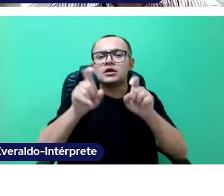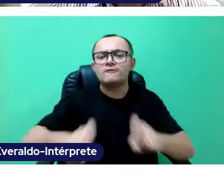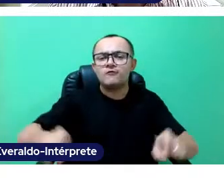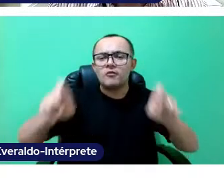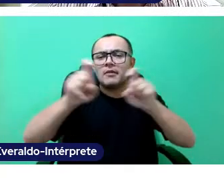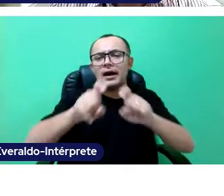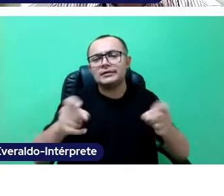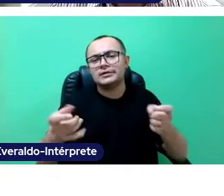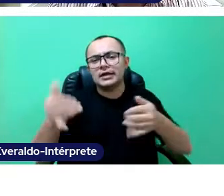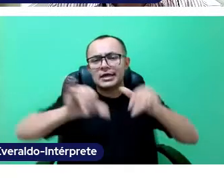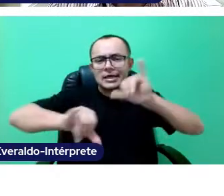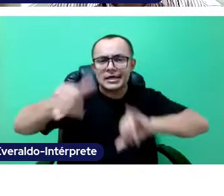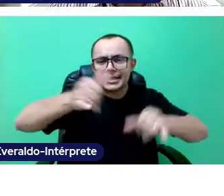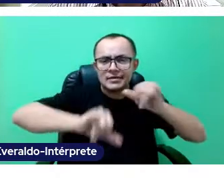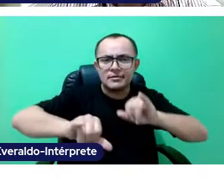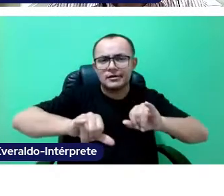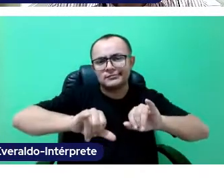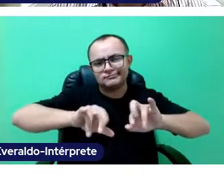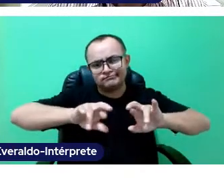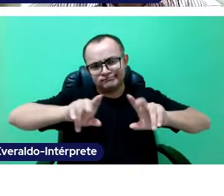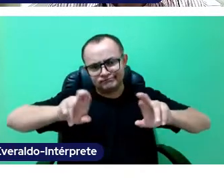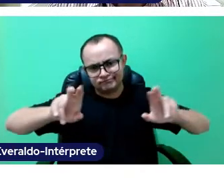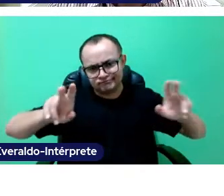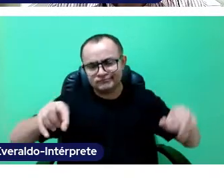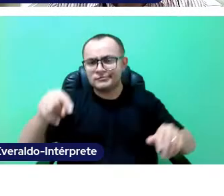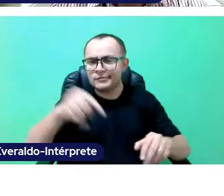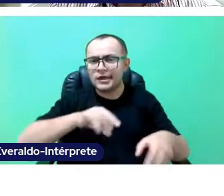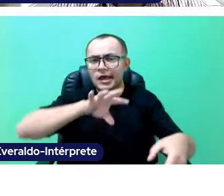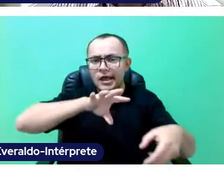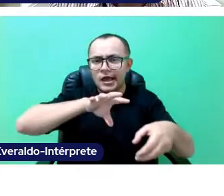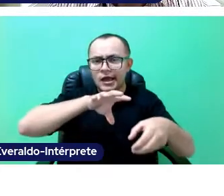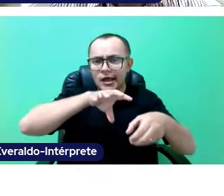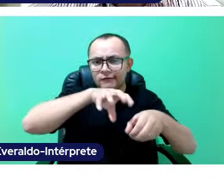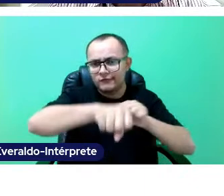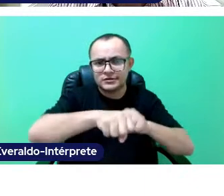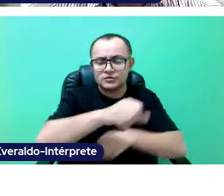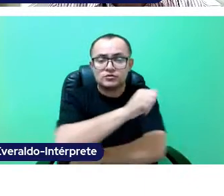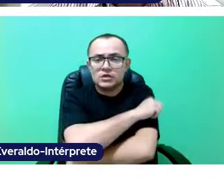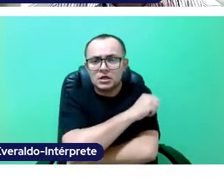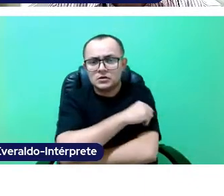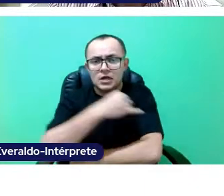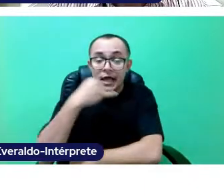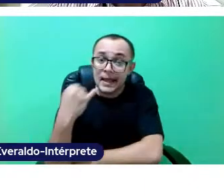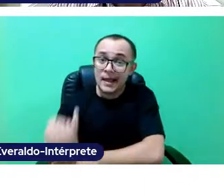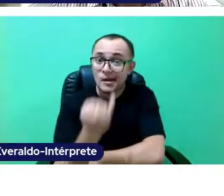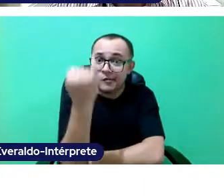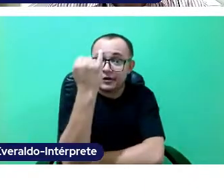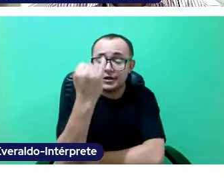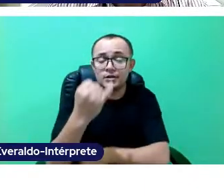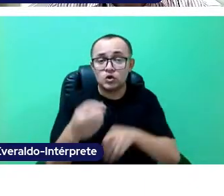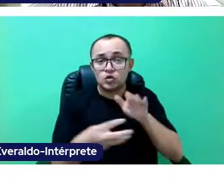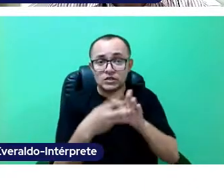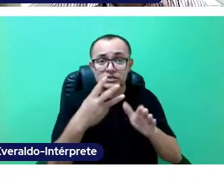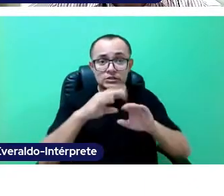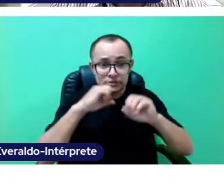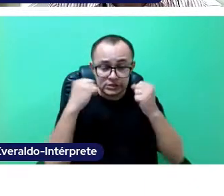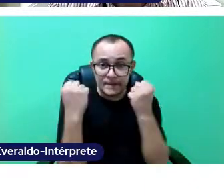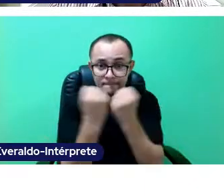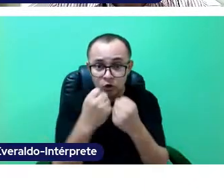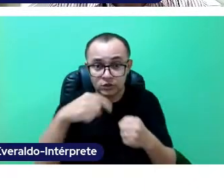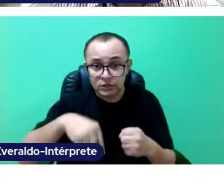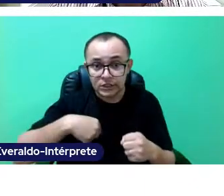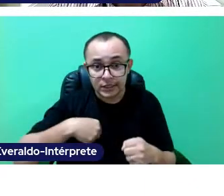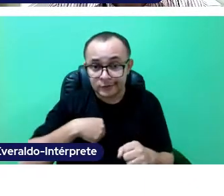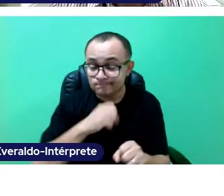It is fundamental to our students' shaping and formation. I hope it will be a really profitable event for all of us.